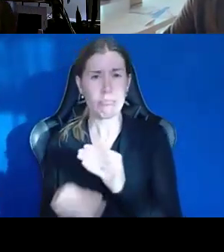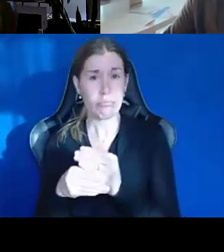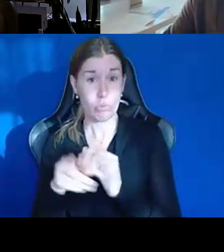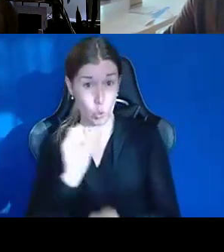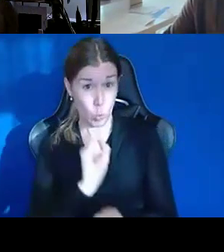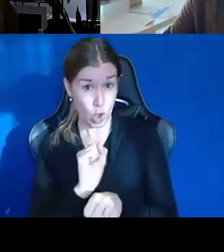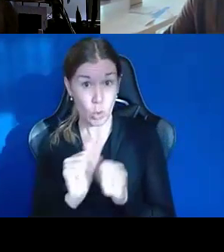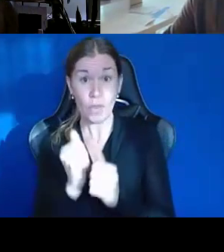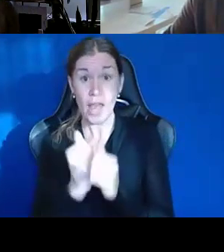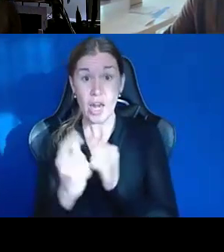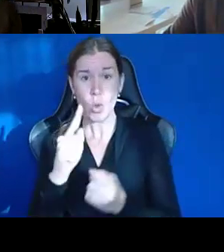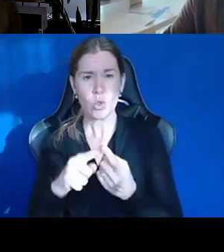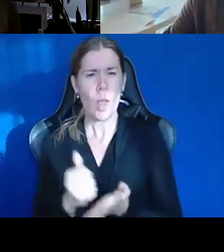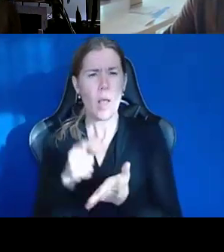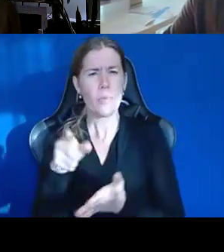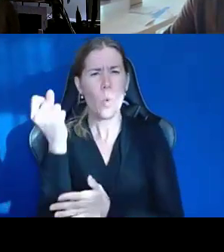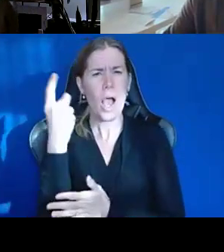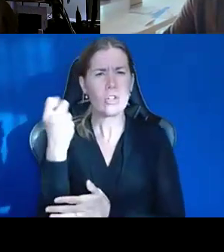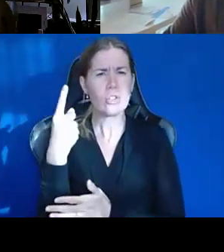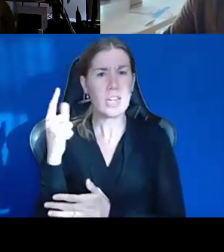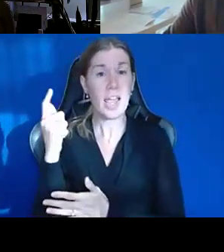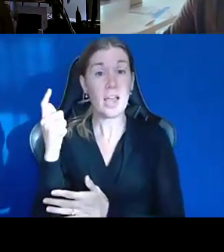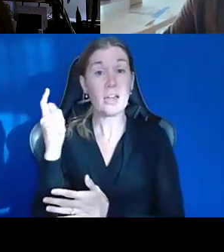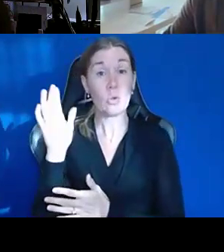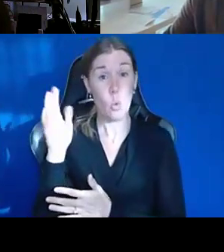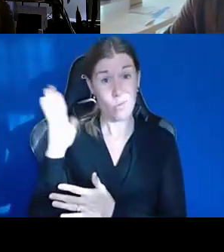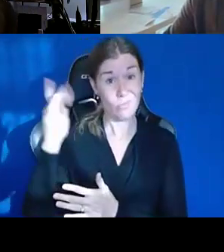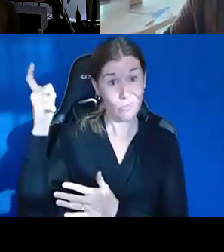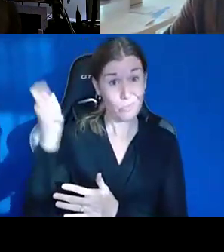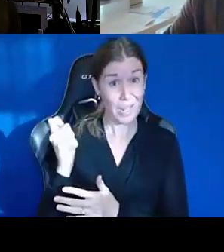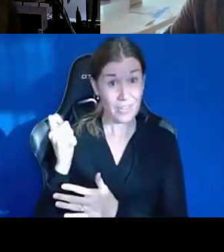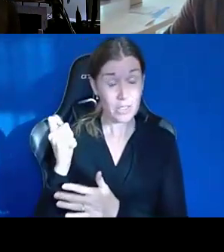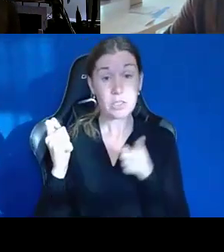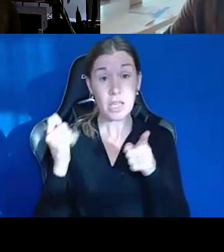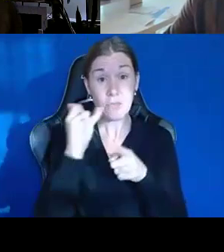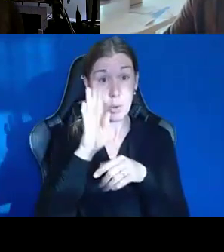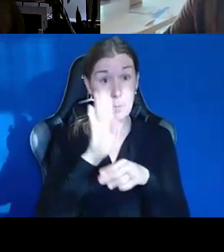to help you understand the effect of your business on your benefits, if you do have them?